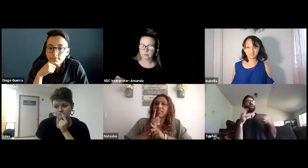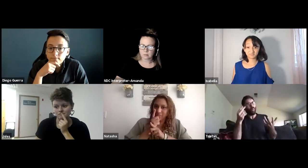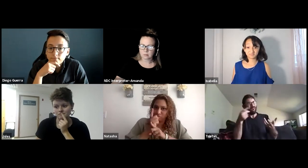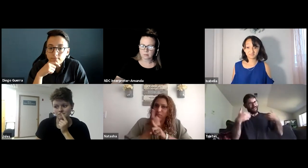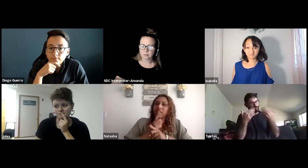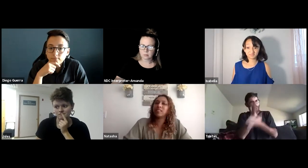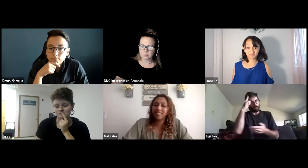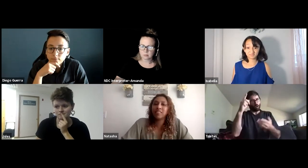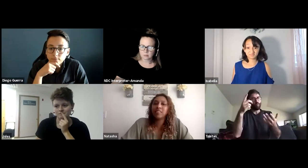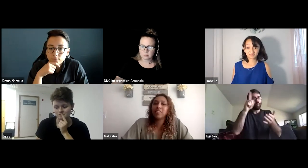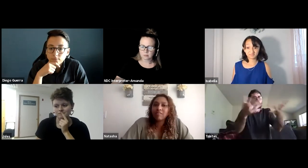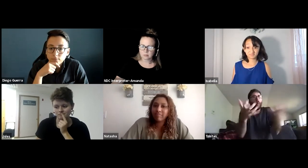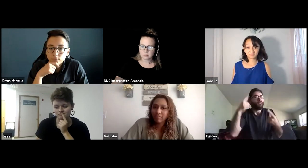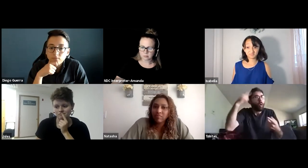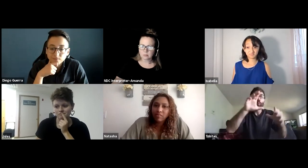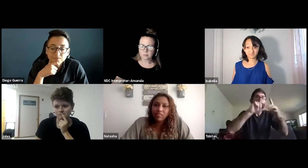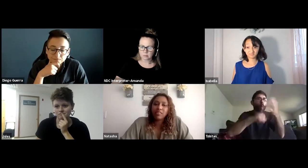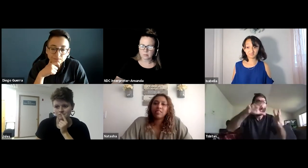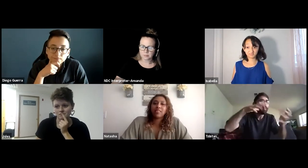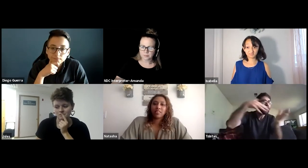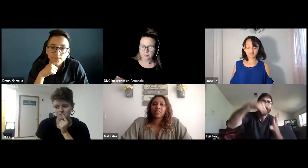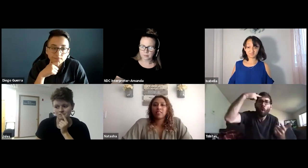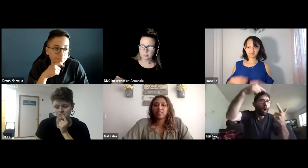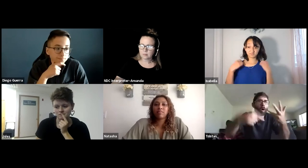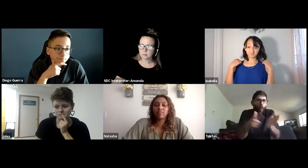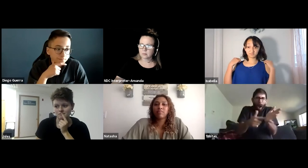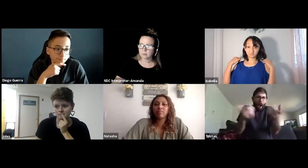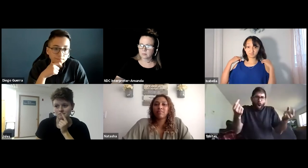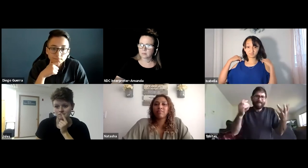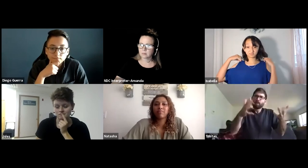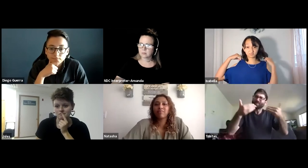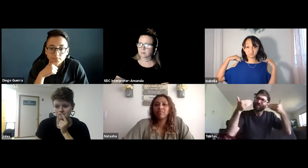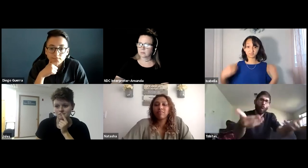Tristan says you're not in a position where you have to take what's being shelled out at you.